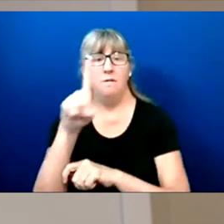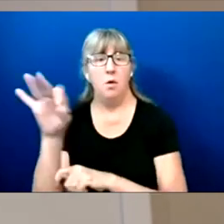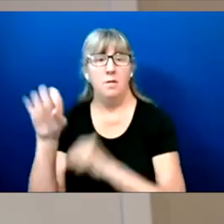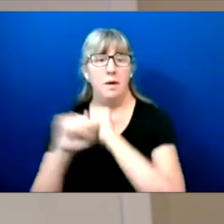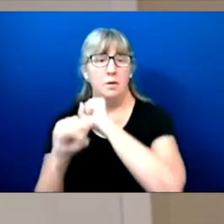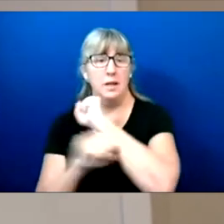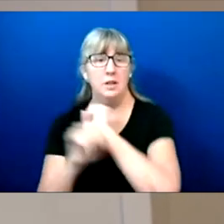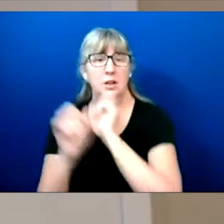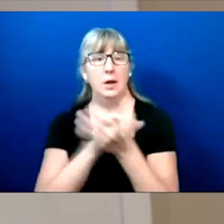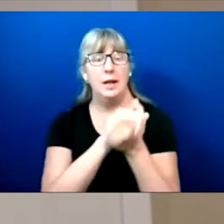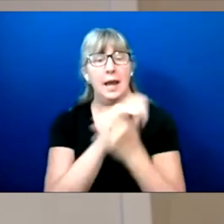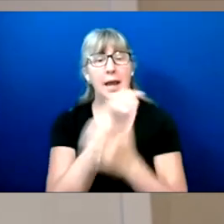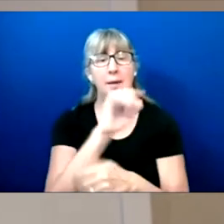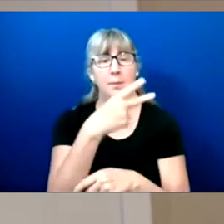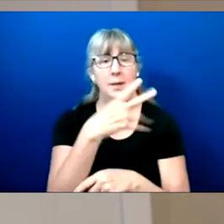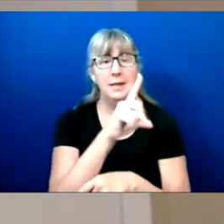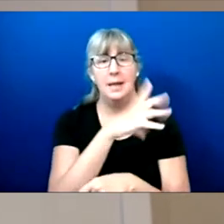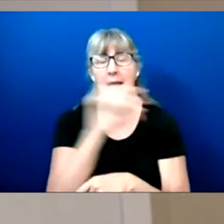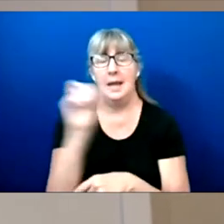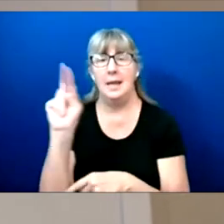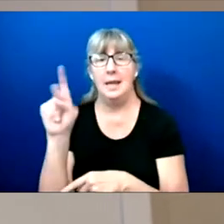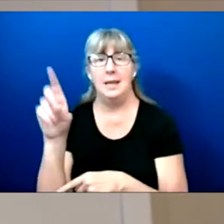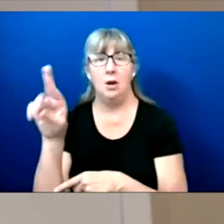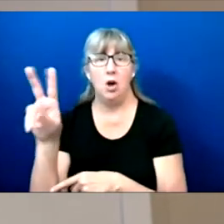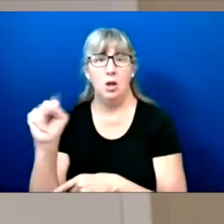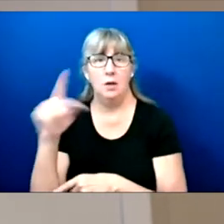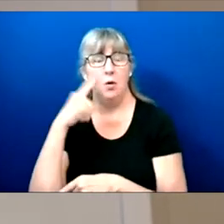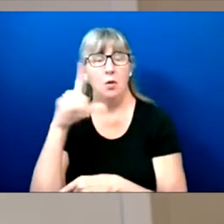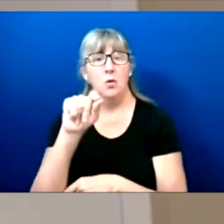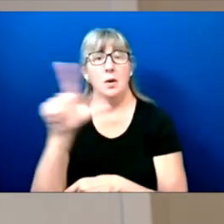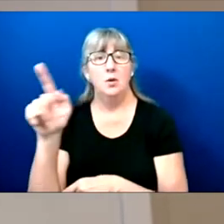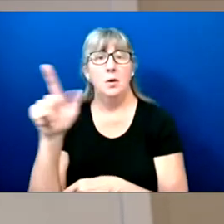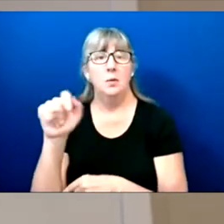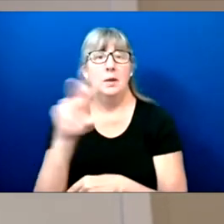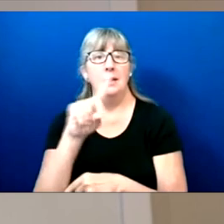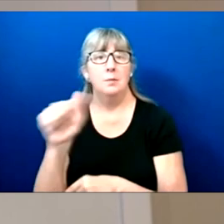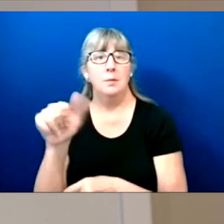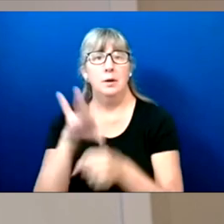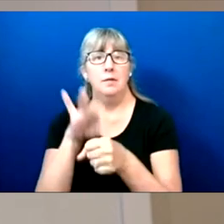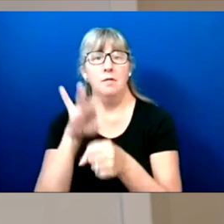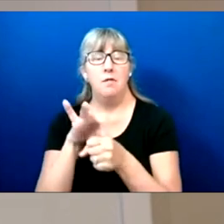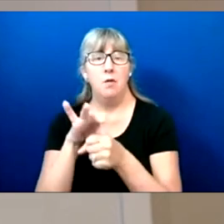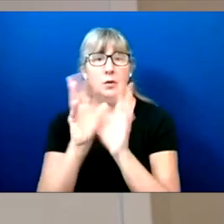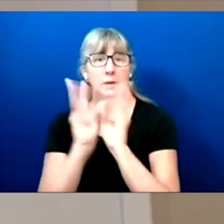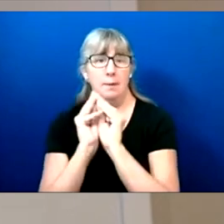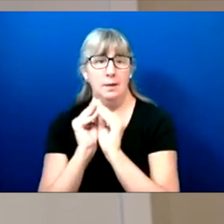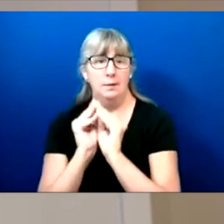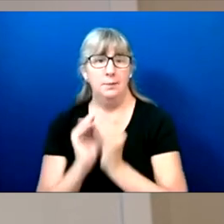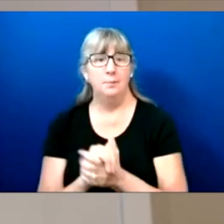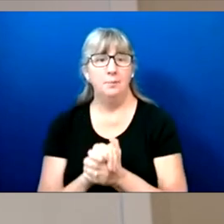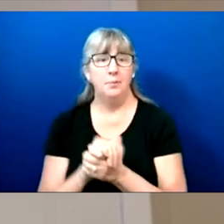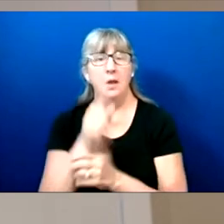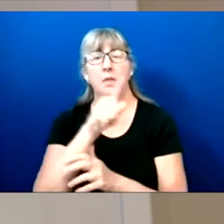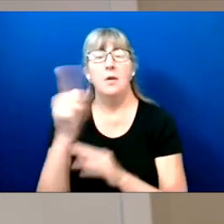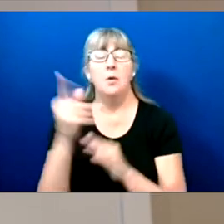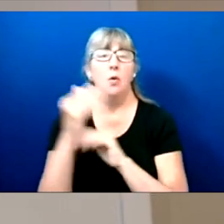Congratulations to AAPD and NDRN for the 2021 Disability Vote Summit.